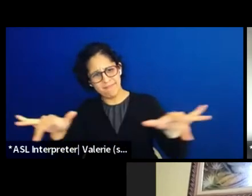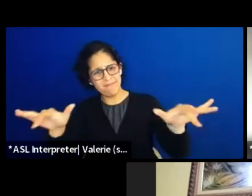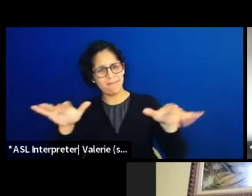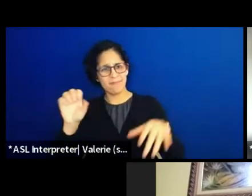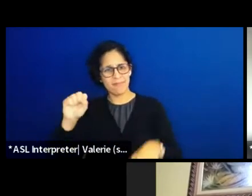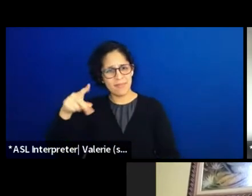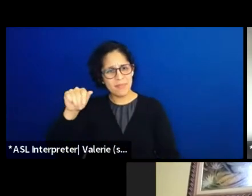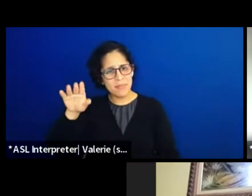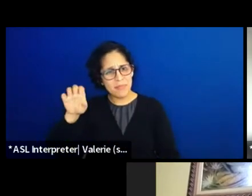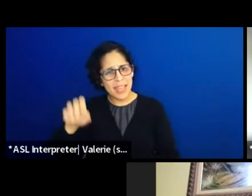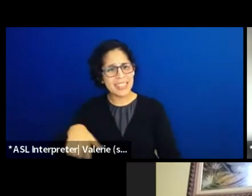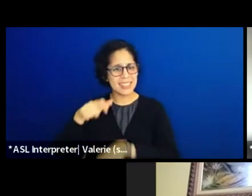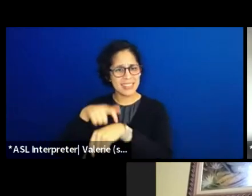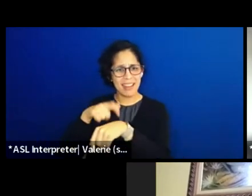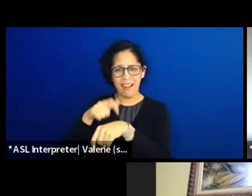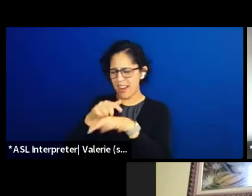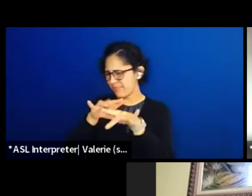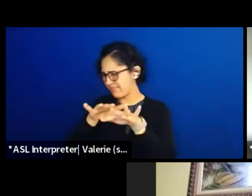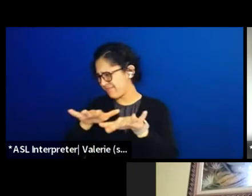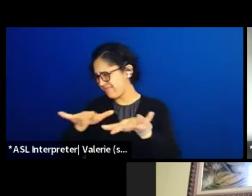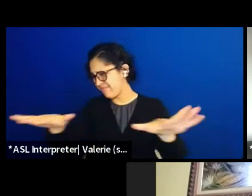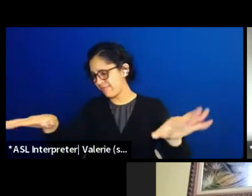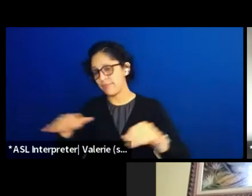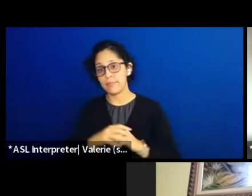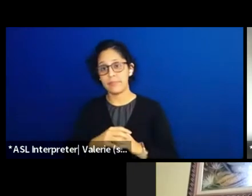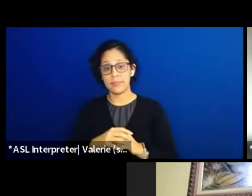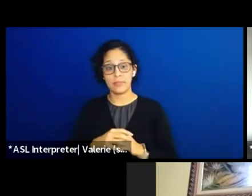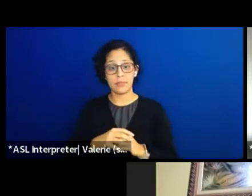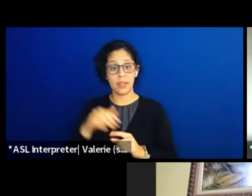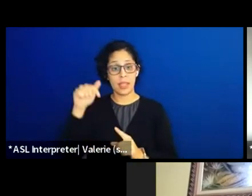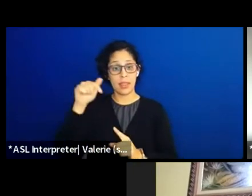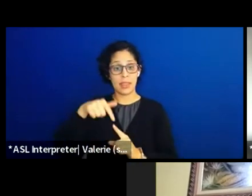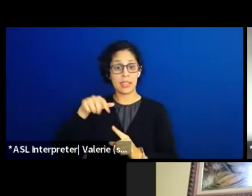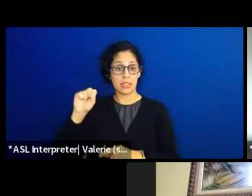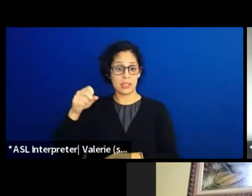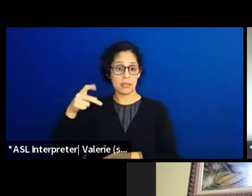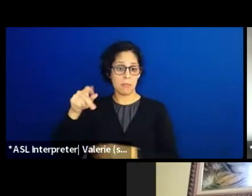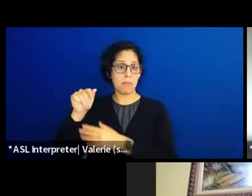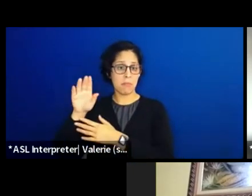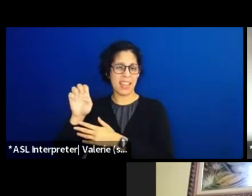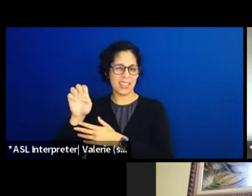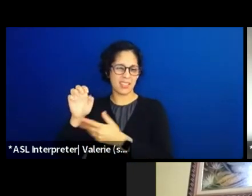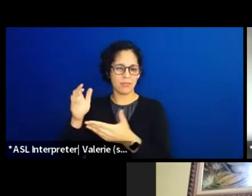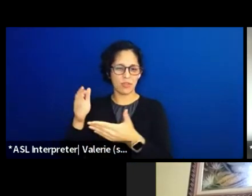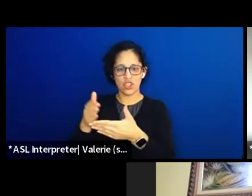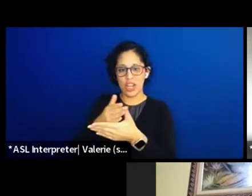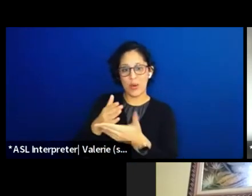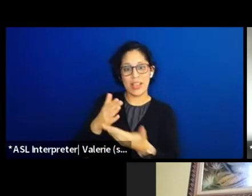This phrase, sharing the joys of our garden was when another is poetic, but it's also literal.